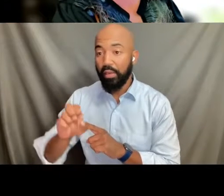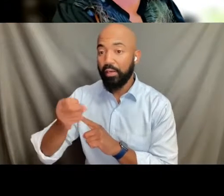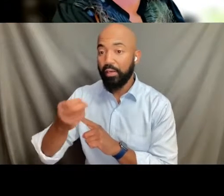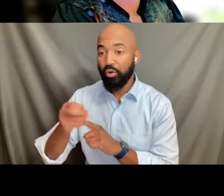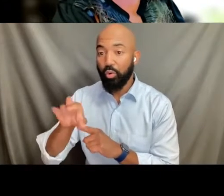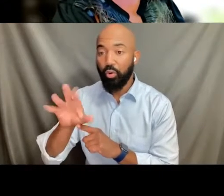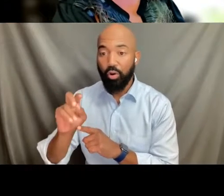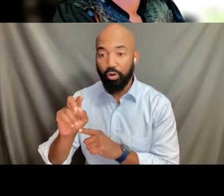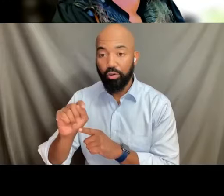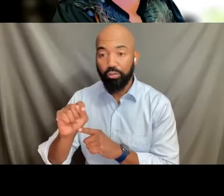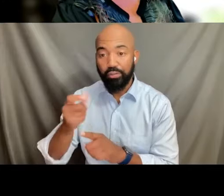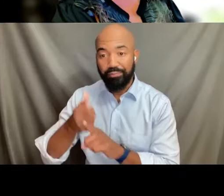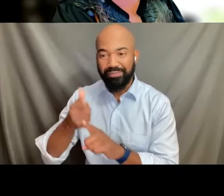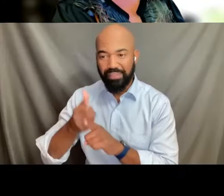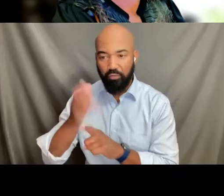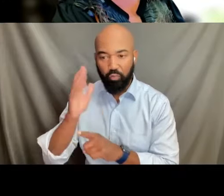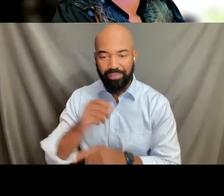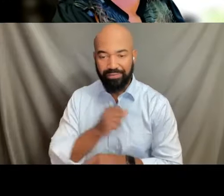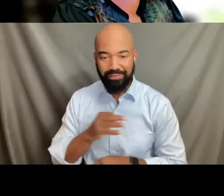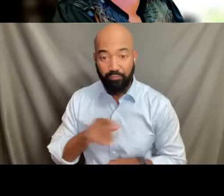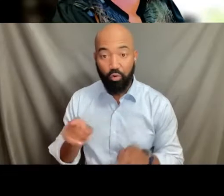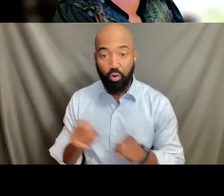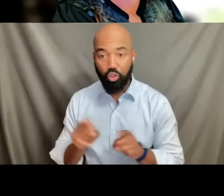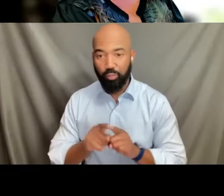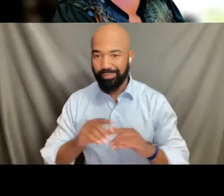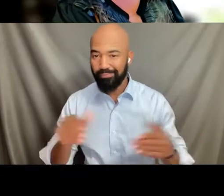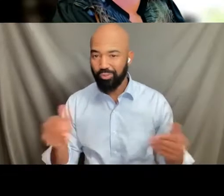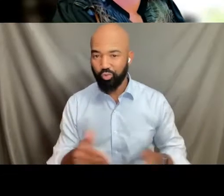and I'll be introducing James Santelle in a while.